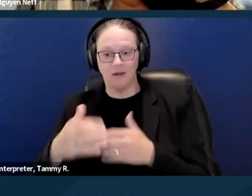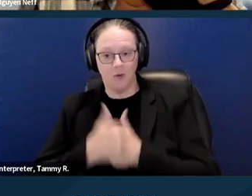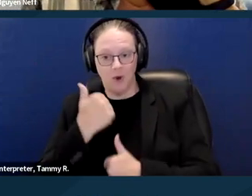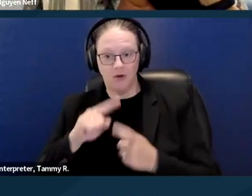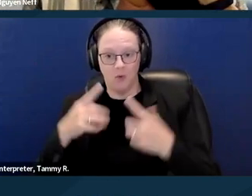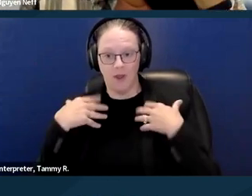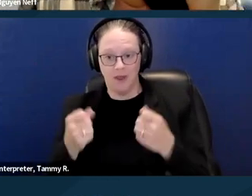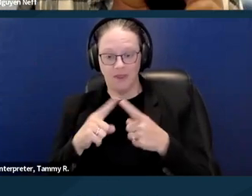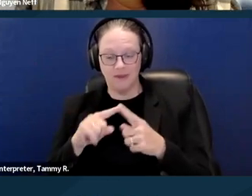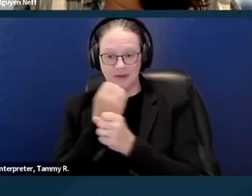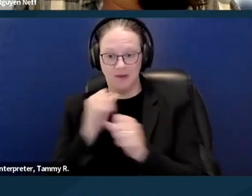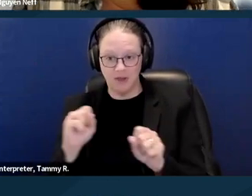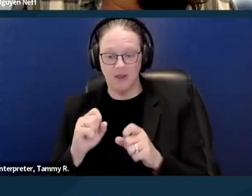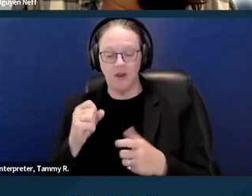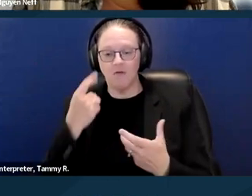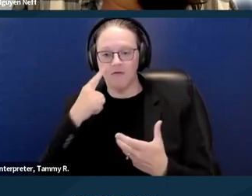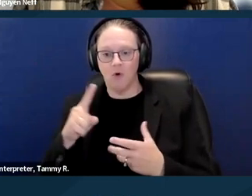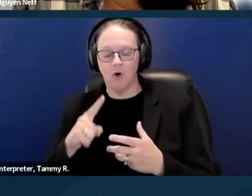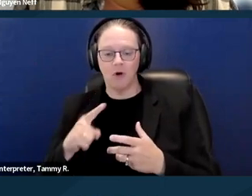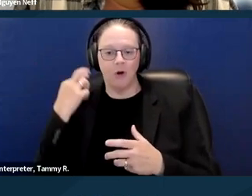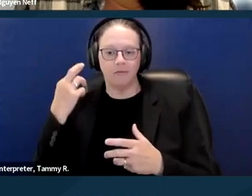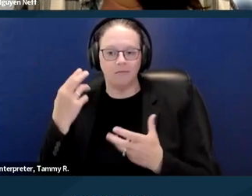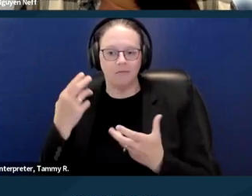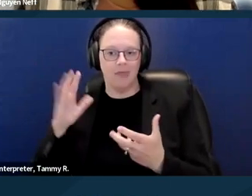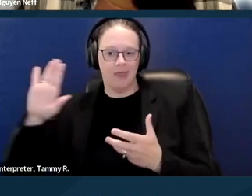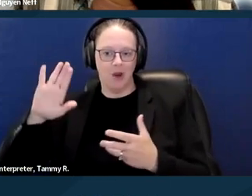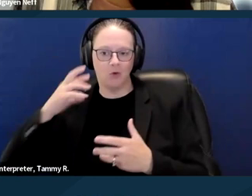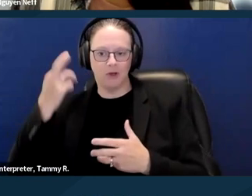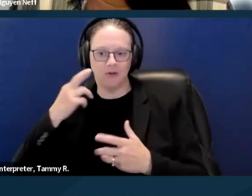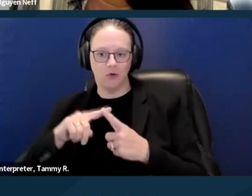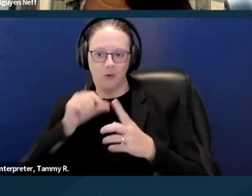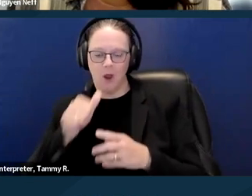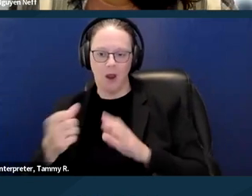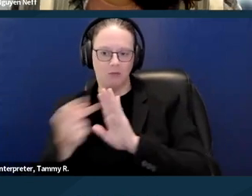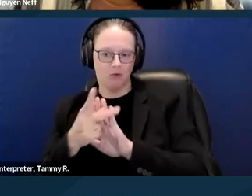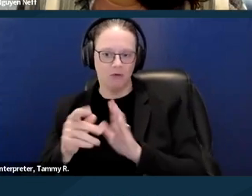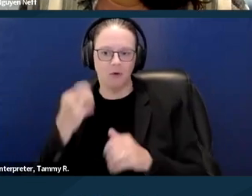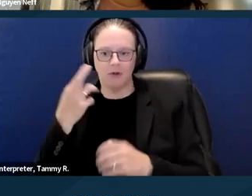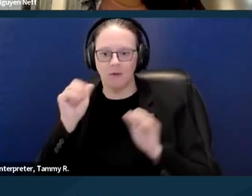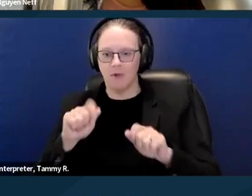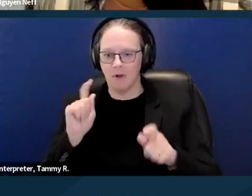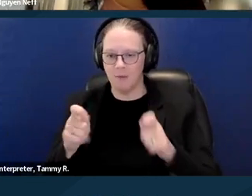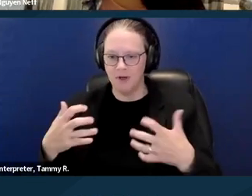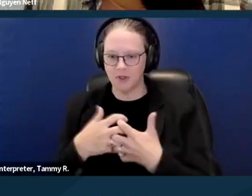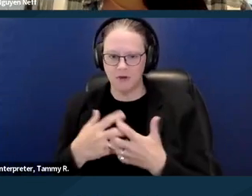as a basis to not grant a reasonable accommodation. So how do you determine if a reasonable accommodation,